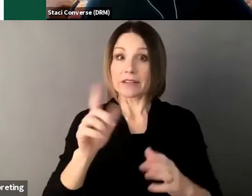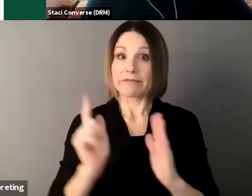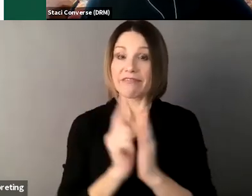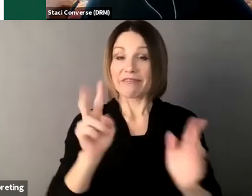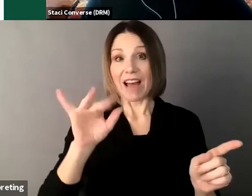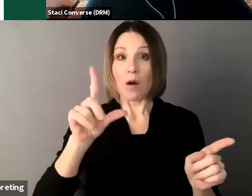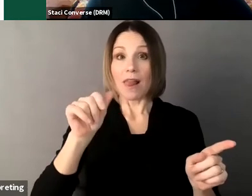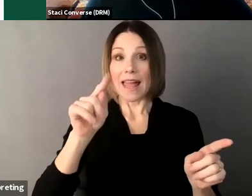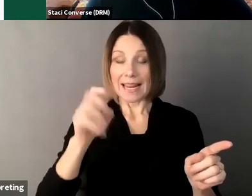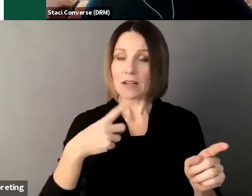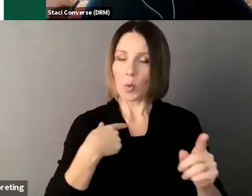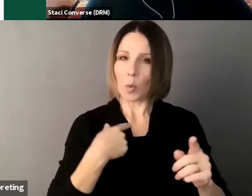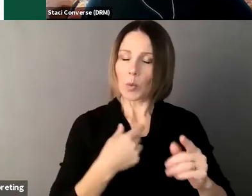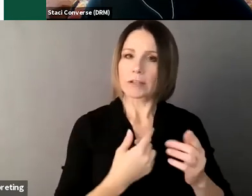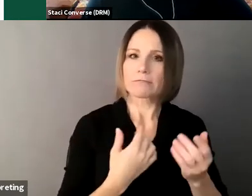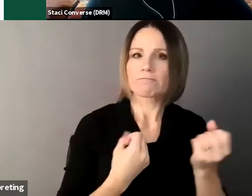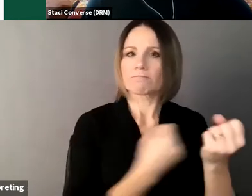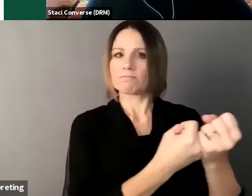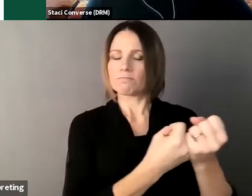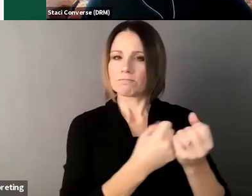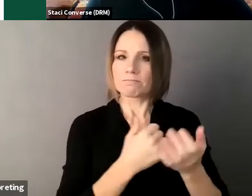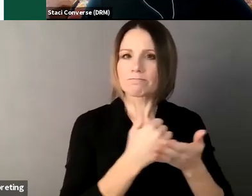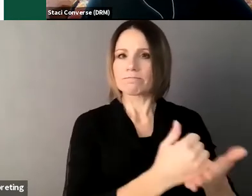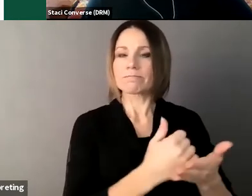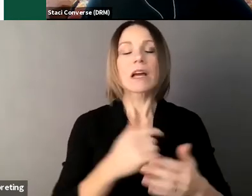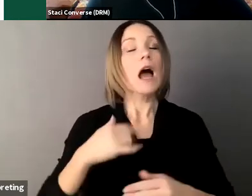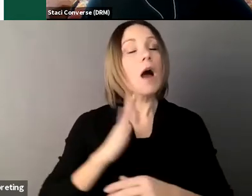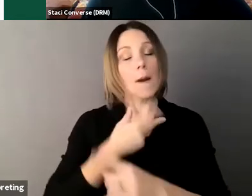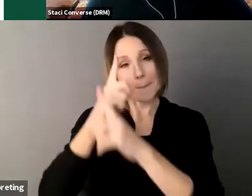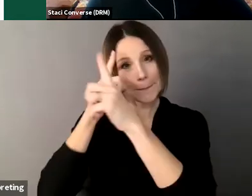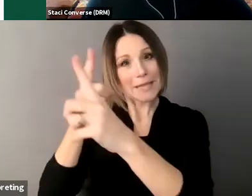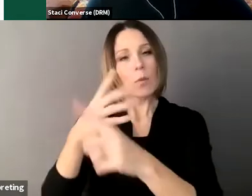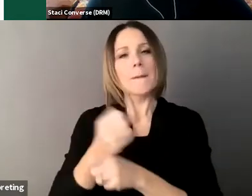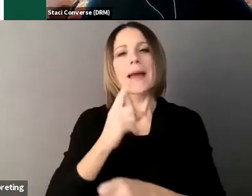our mission is to ensure autonomy inclusion equality and access for people with disabilities